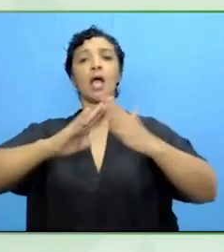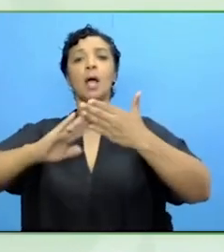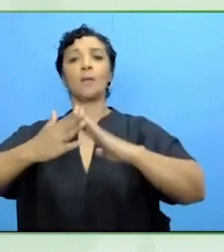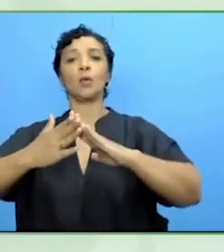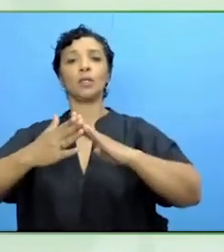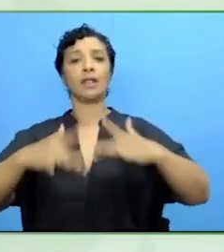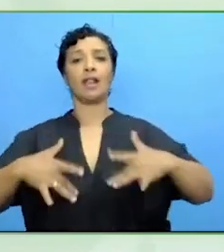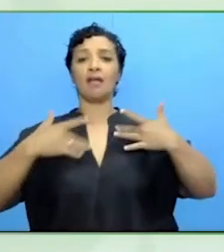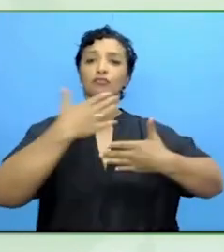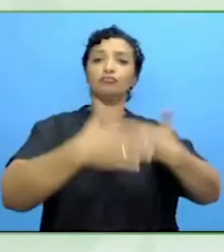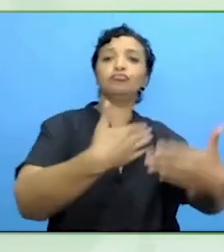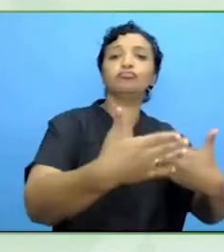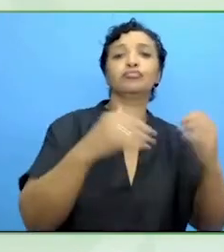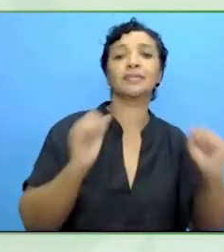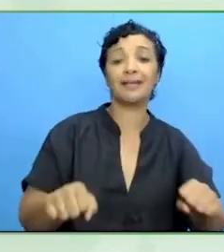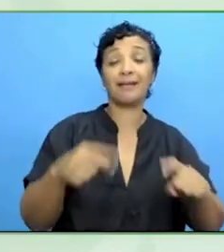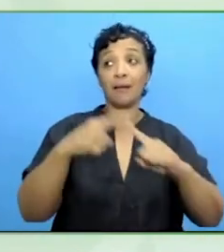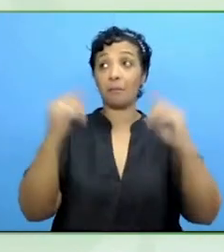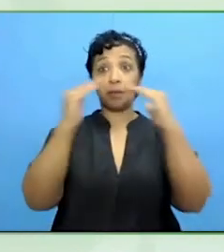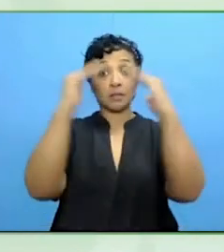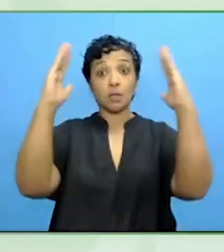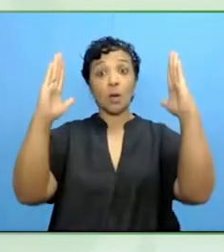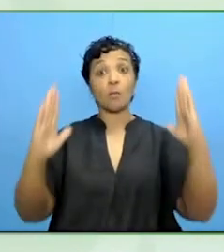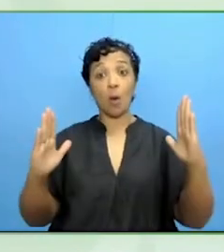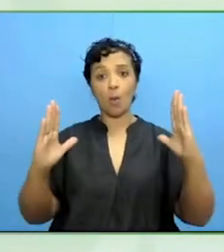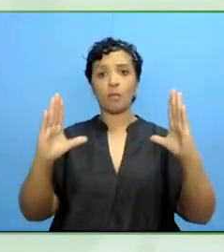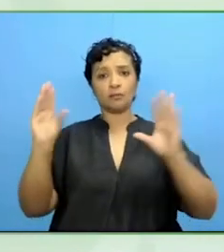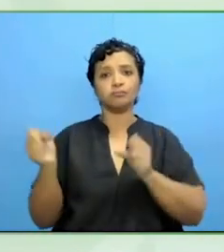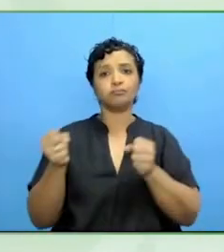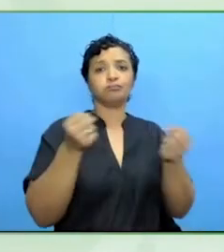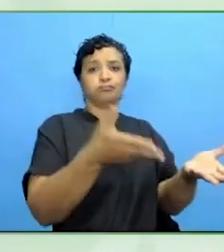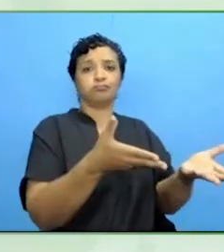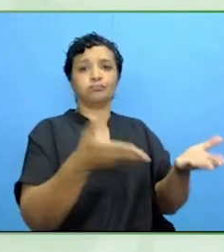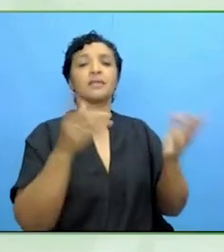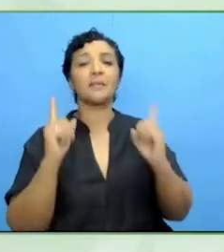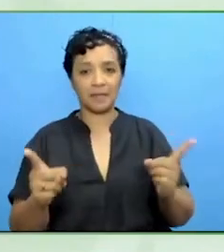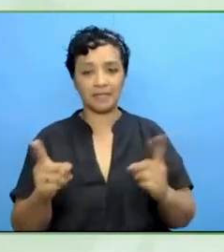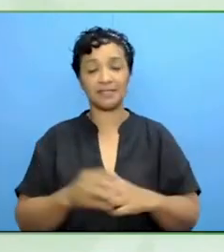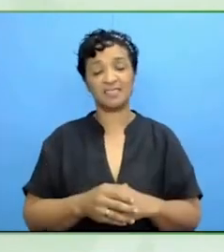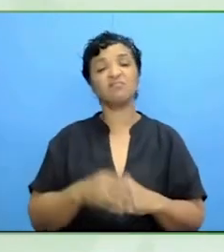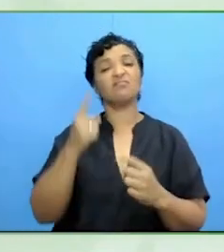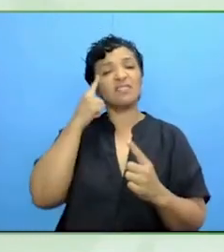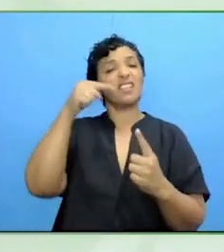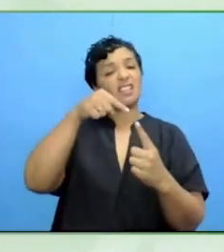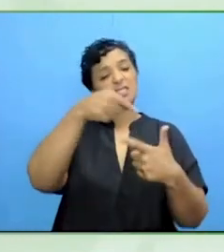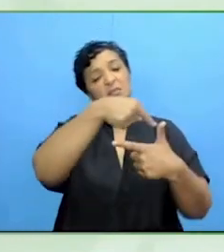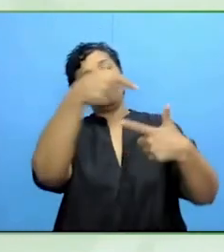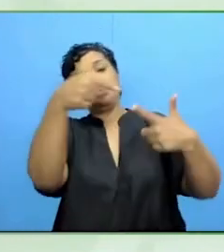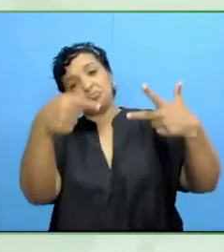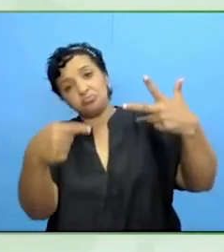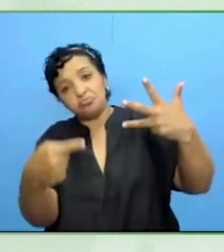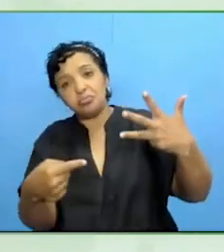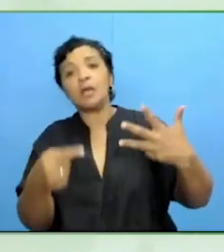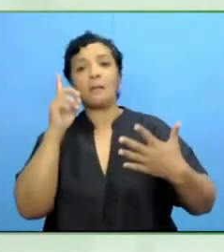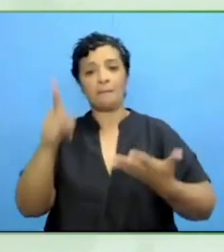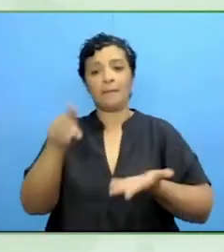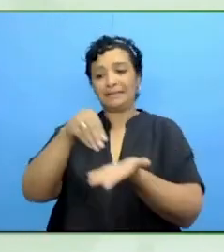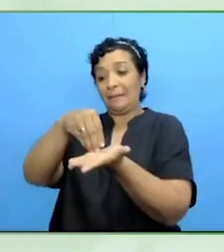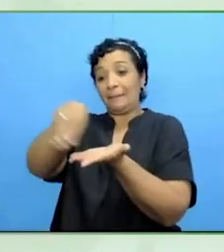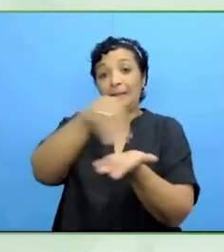These are the areas in which the budget should be invested in coming years.